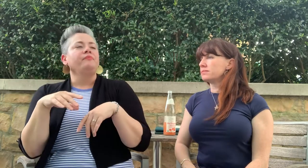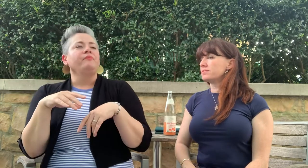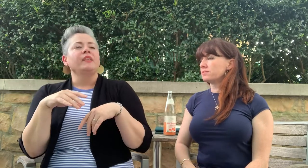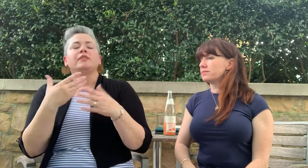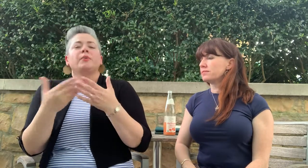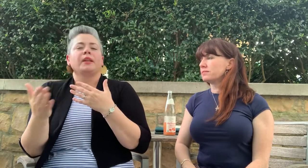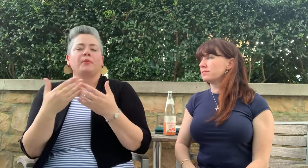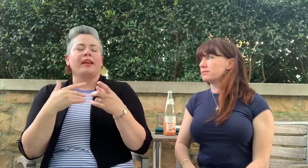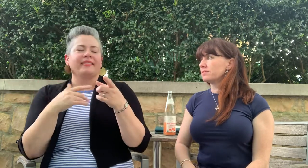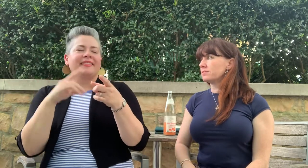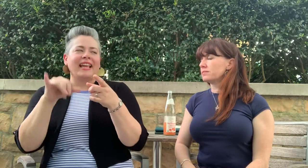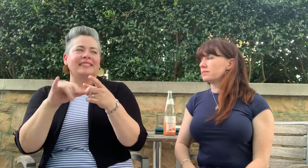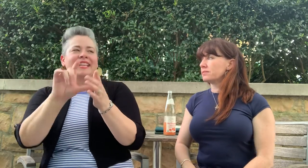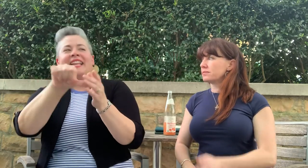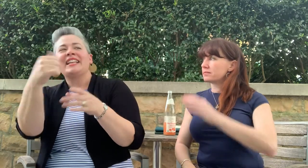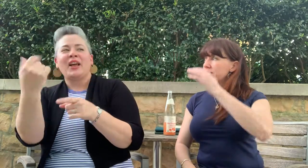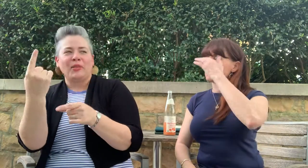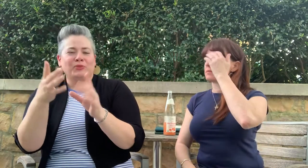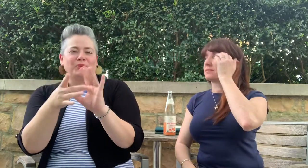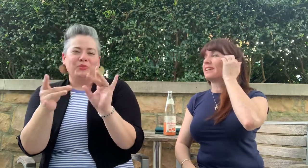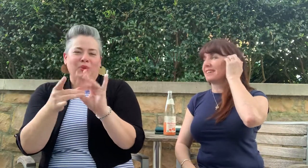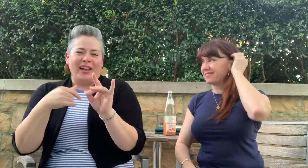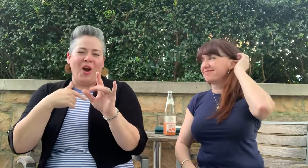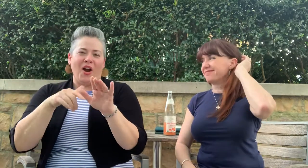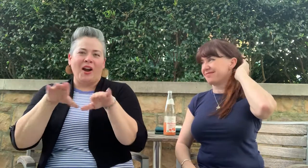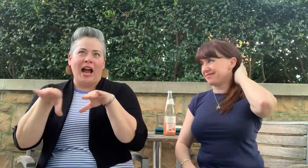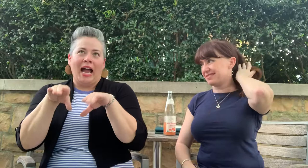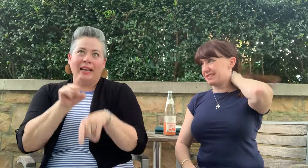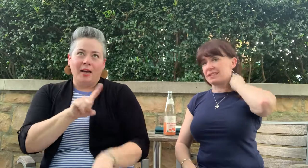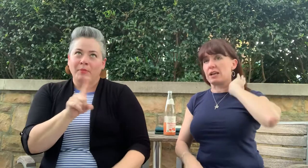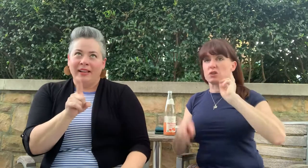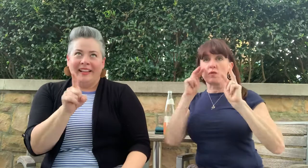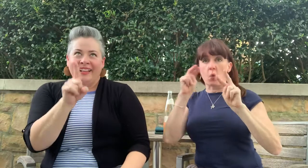Stay tuned for a future blog/vlog post about our